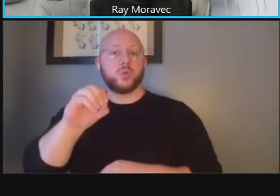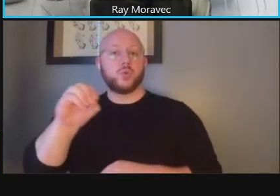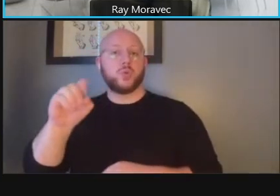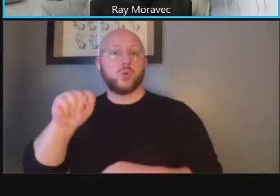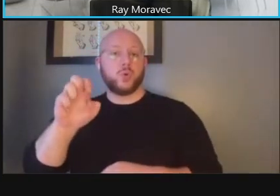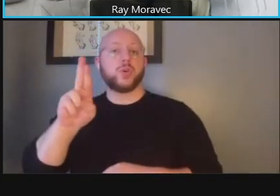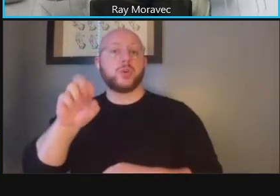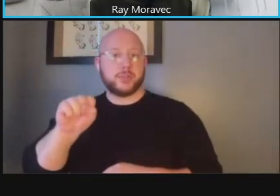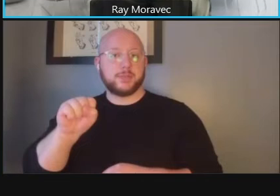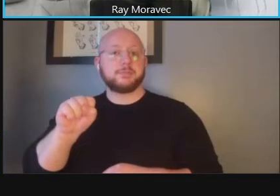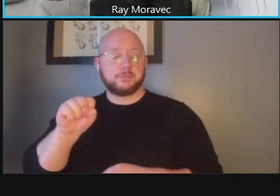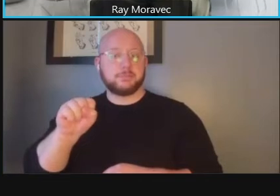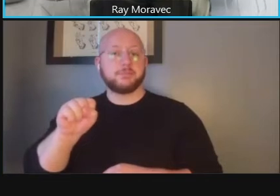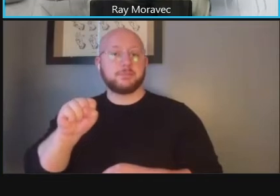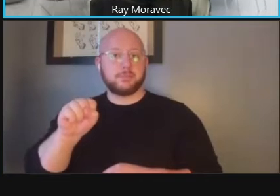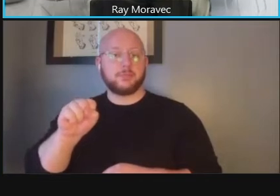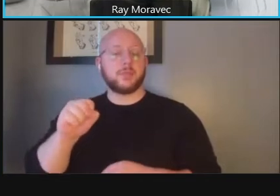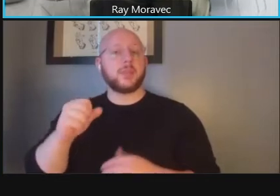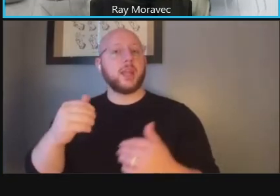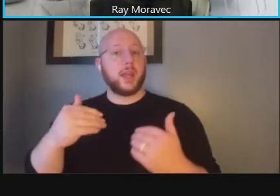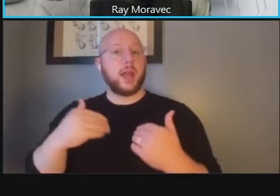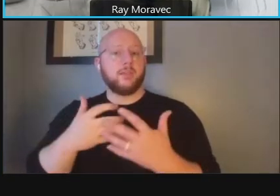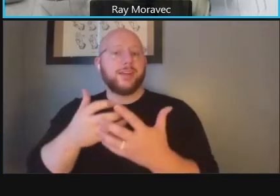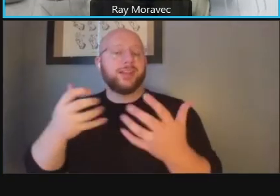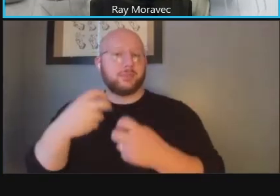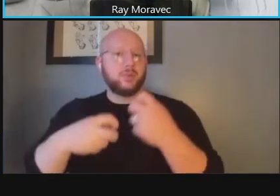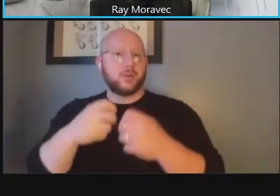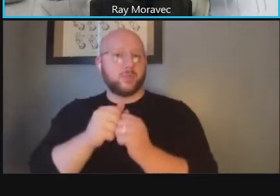um you know there's a lot of issues here but it's blending that